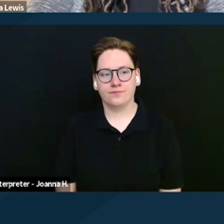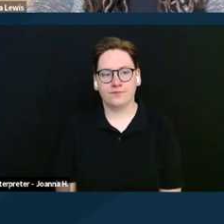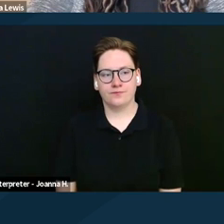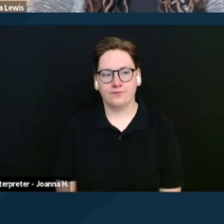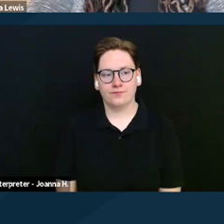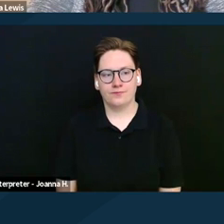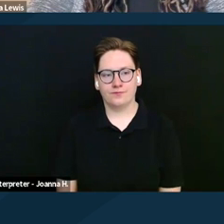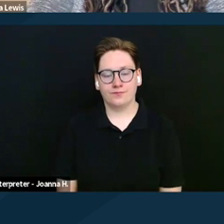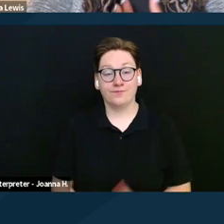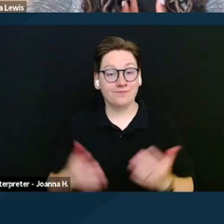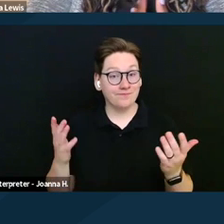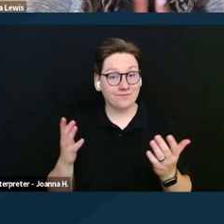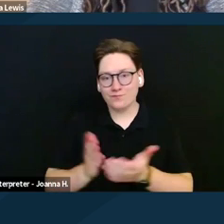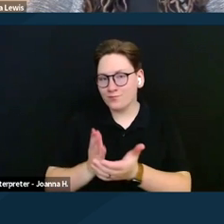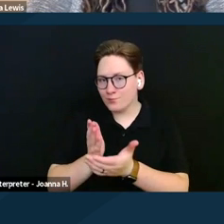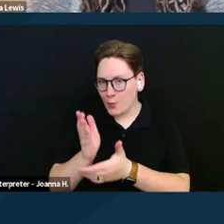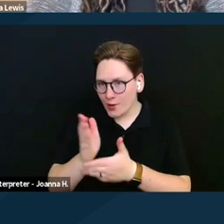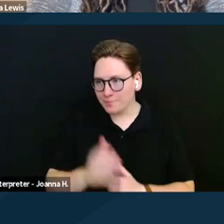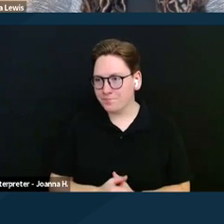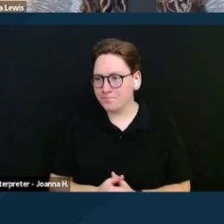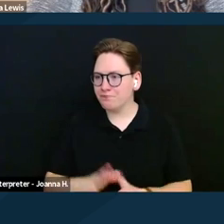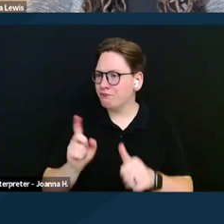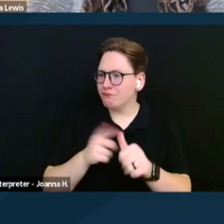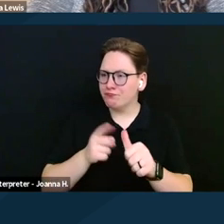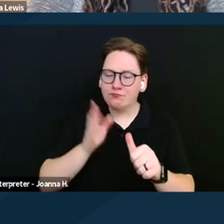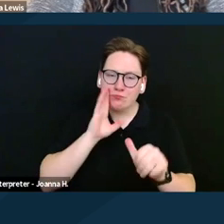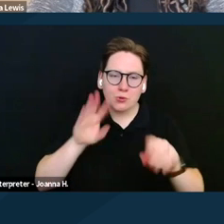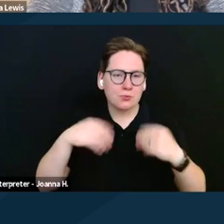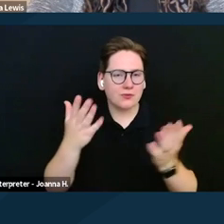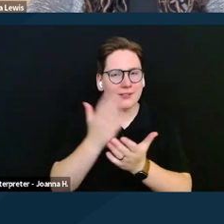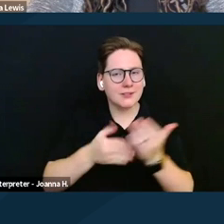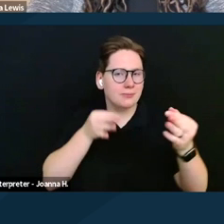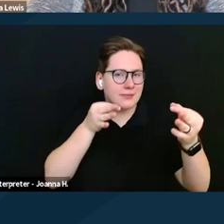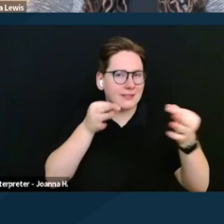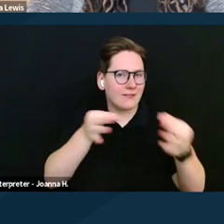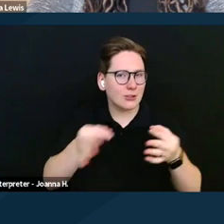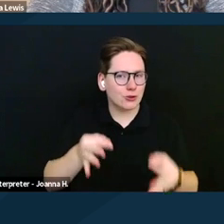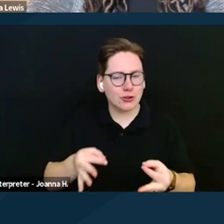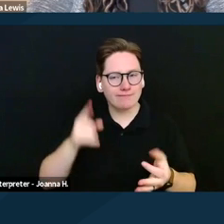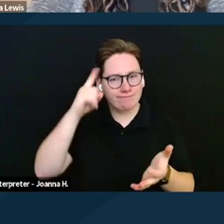Let's start off with some definitions to understand who we're talking about and what is at stake.